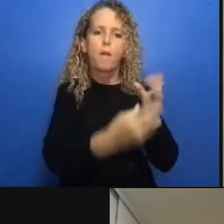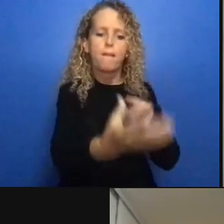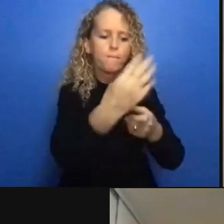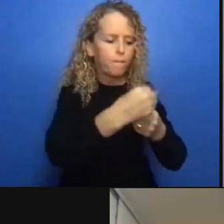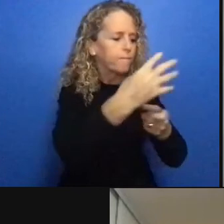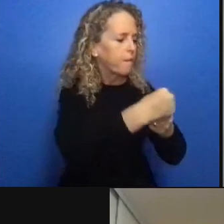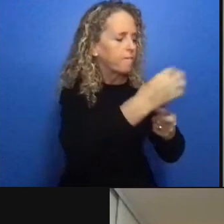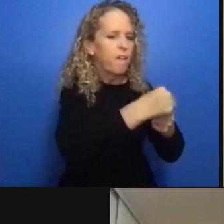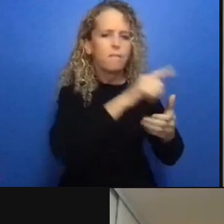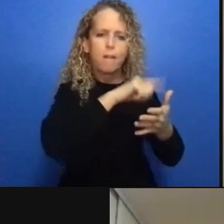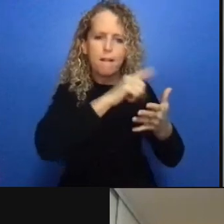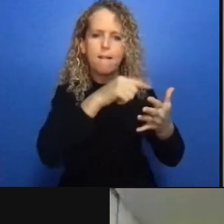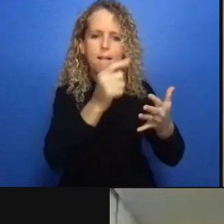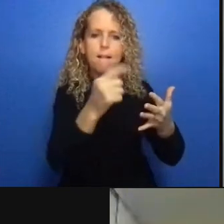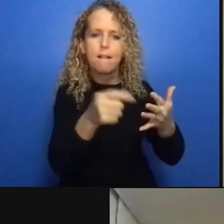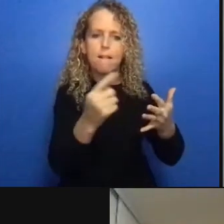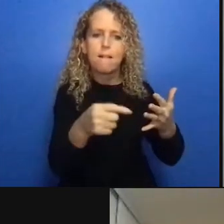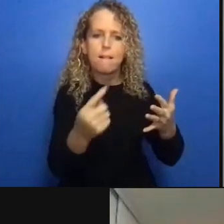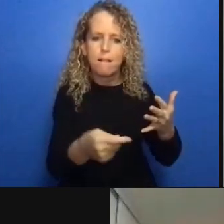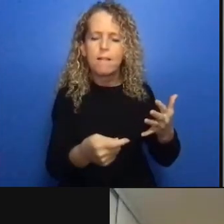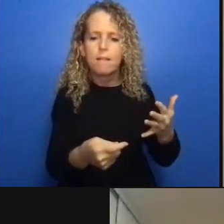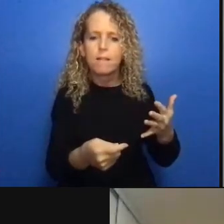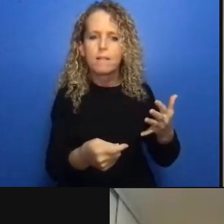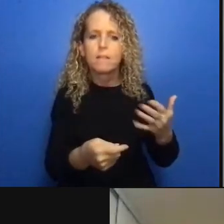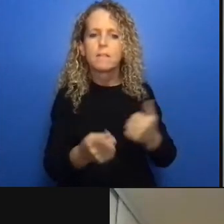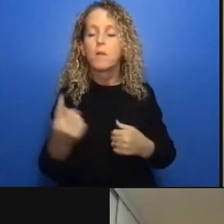and please accept my thanks on behalf behalf of everybody who's listening tonight